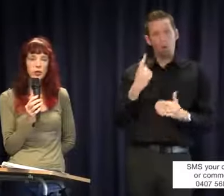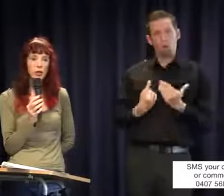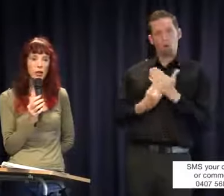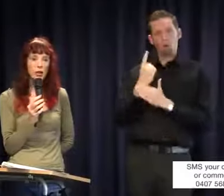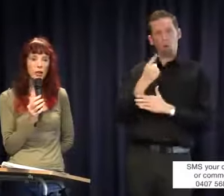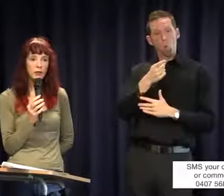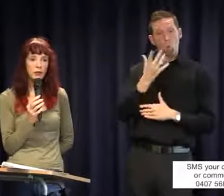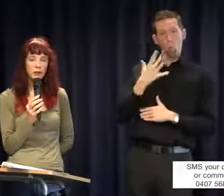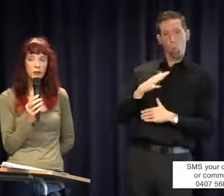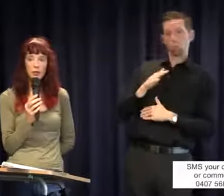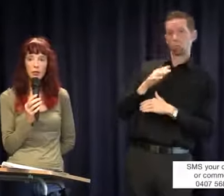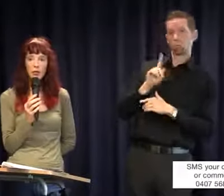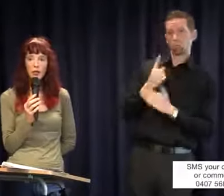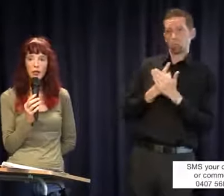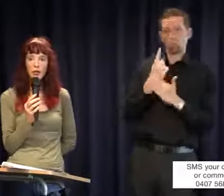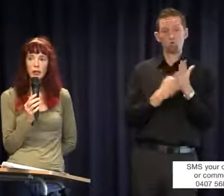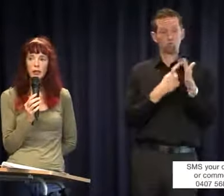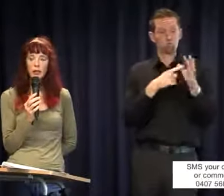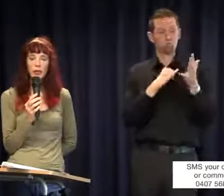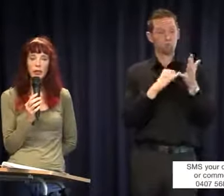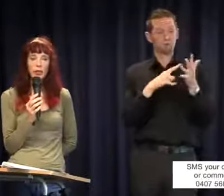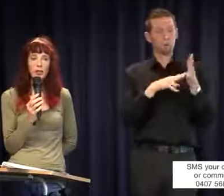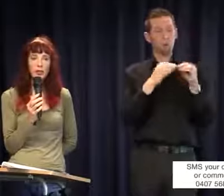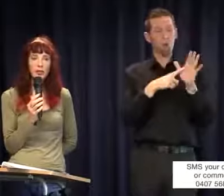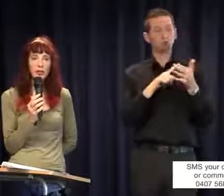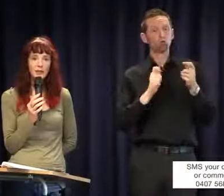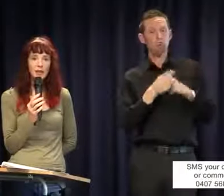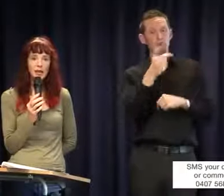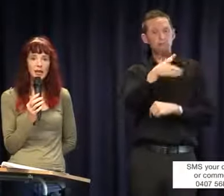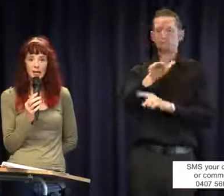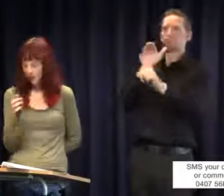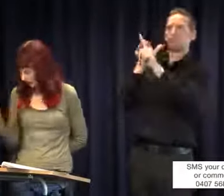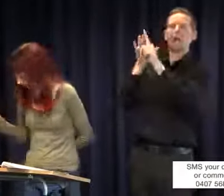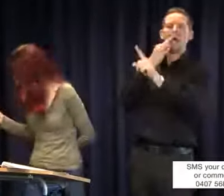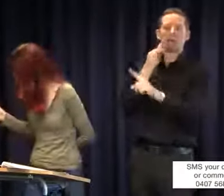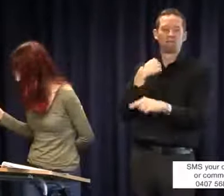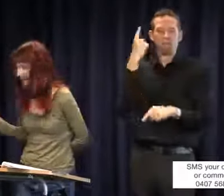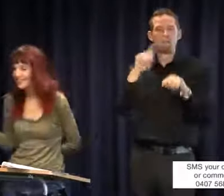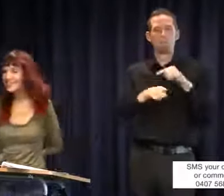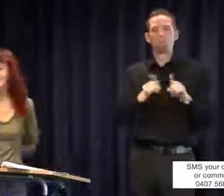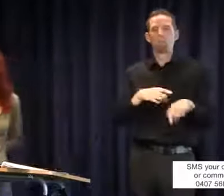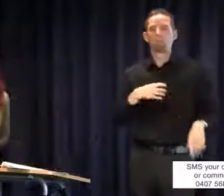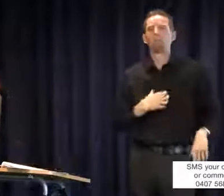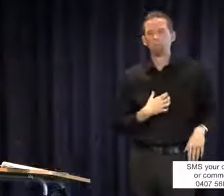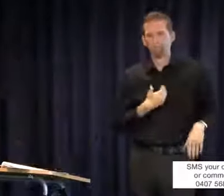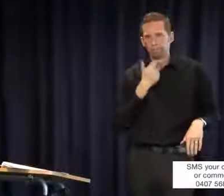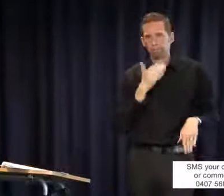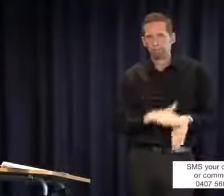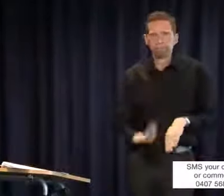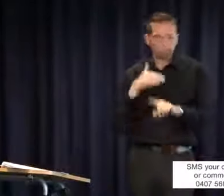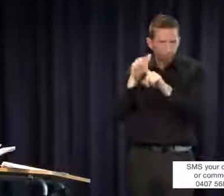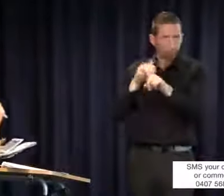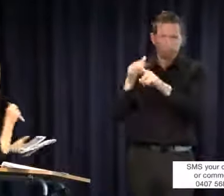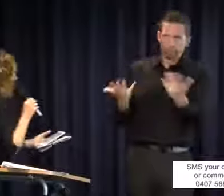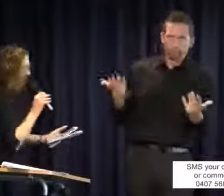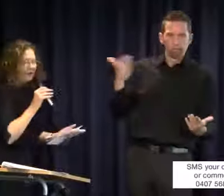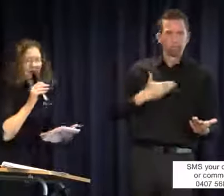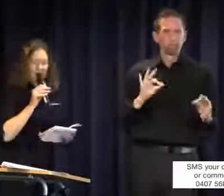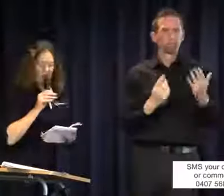is to ask for it but I'm assuming that everybody is past that by now.